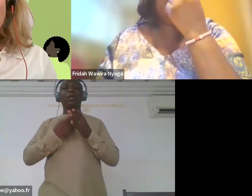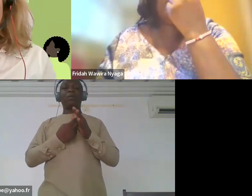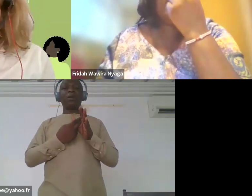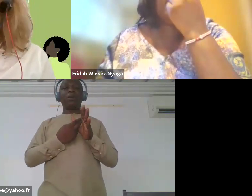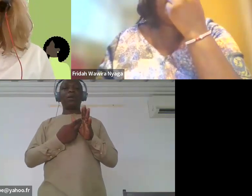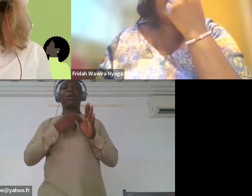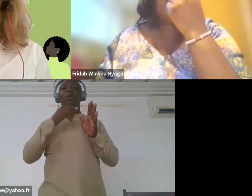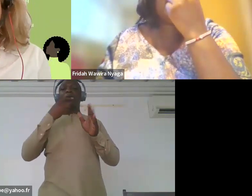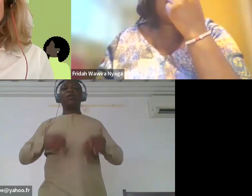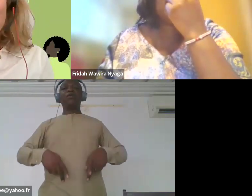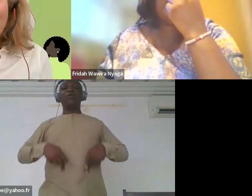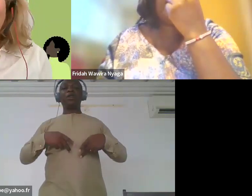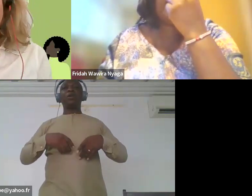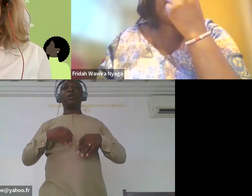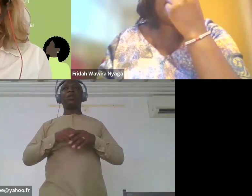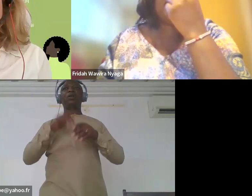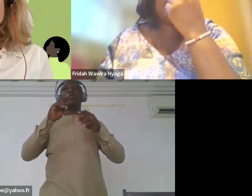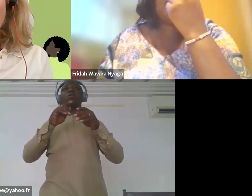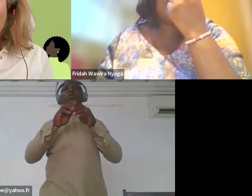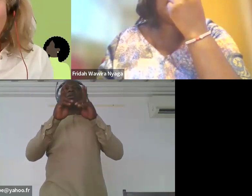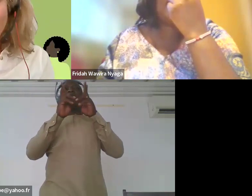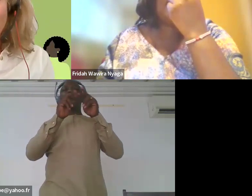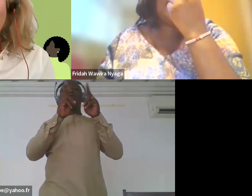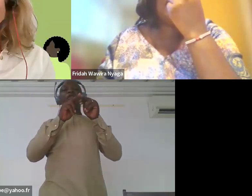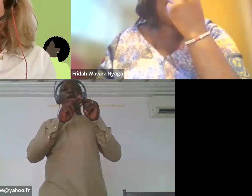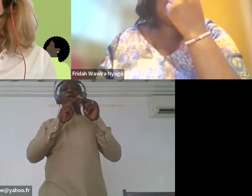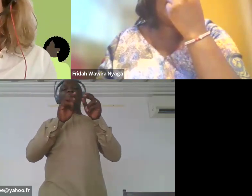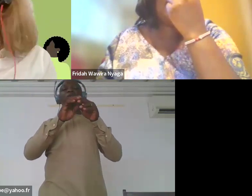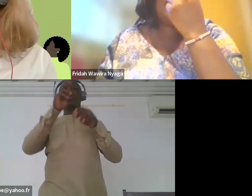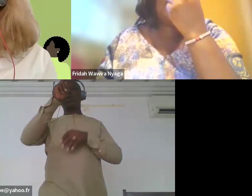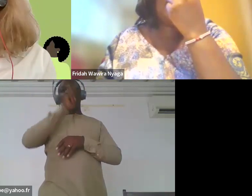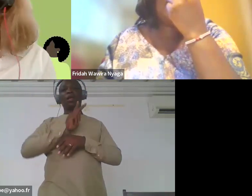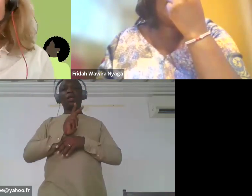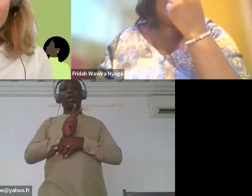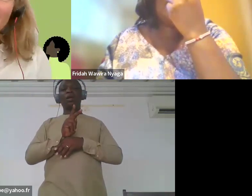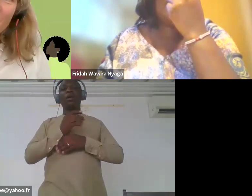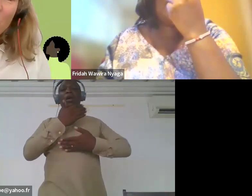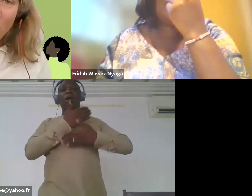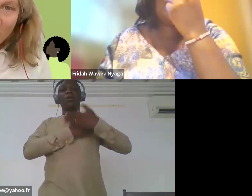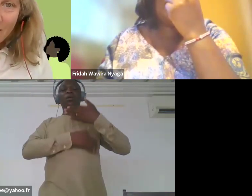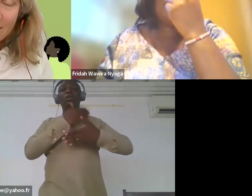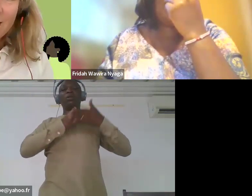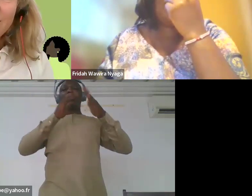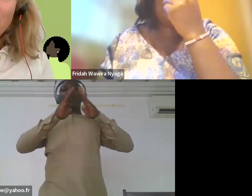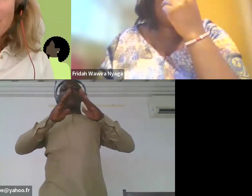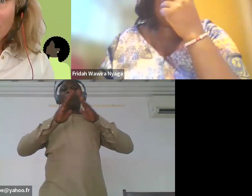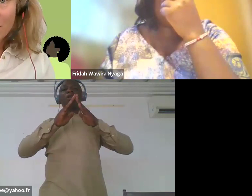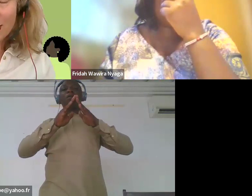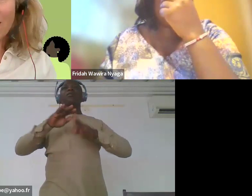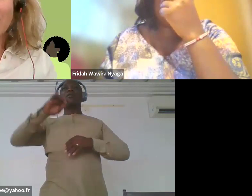in an informal settlement in Kenya, near Nairobi, should have been with us today